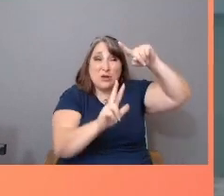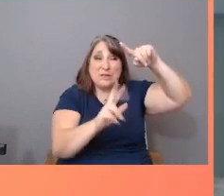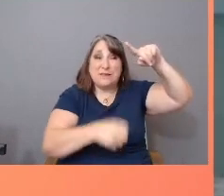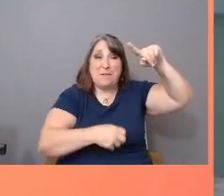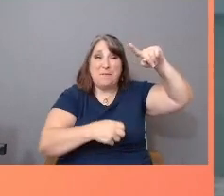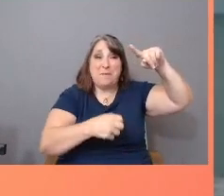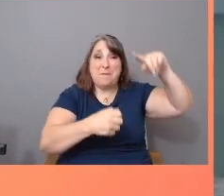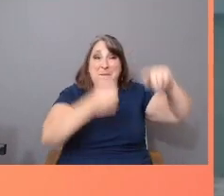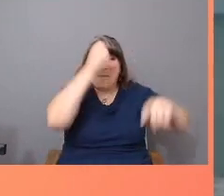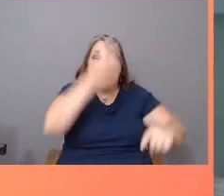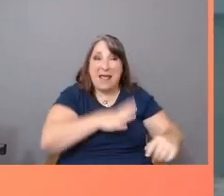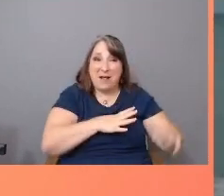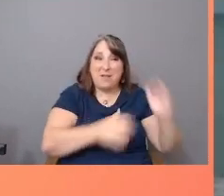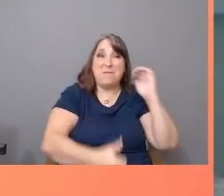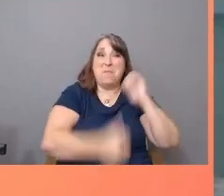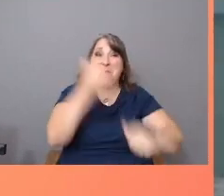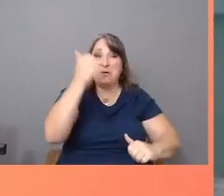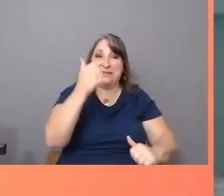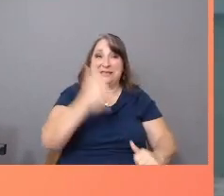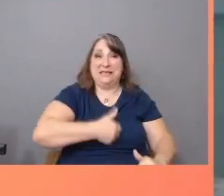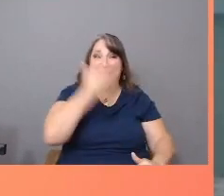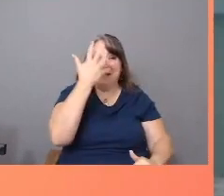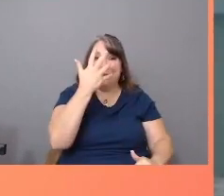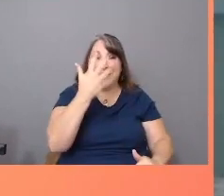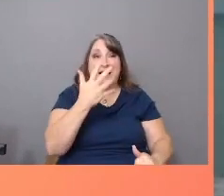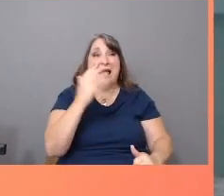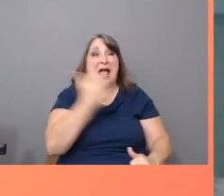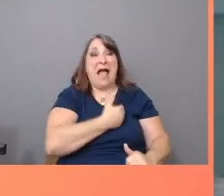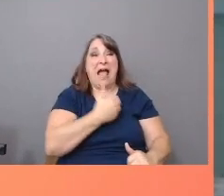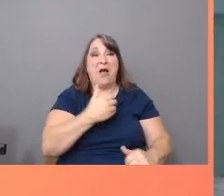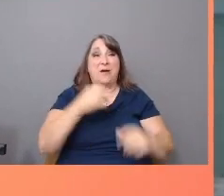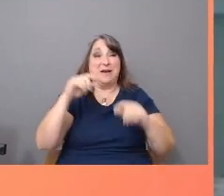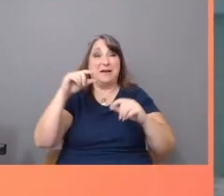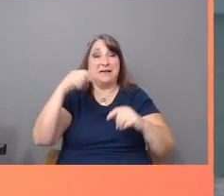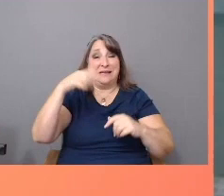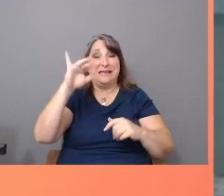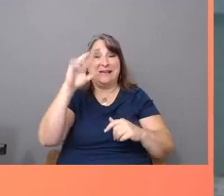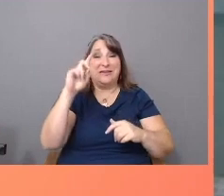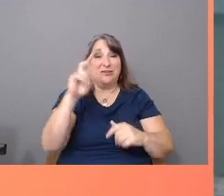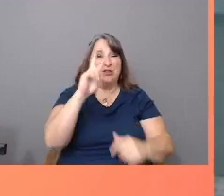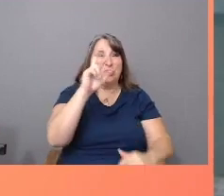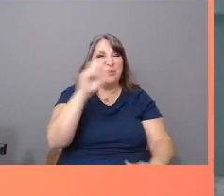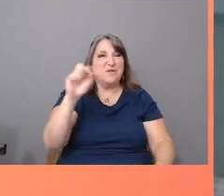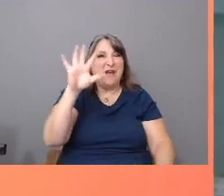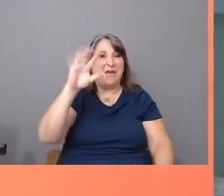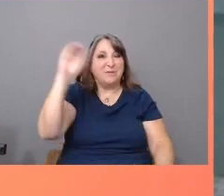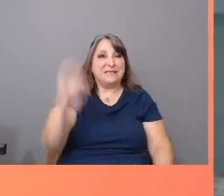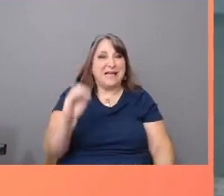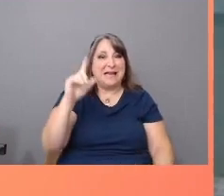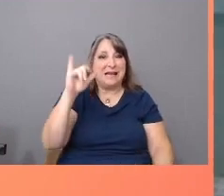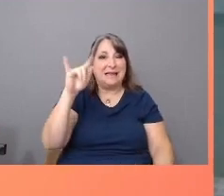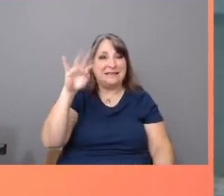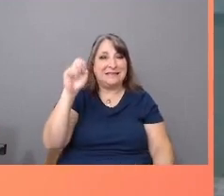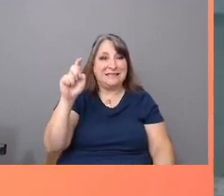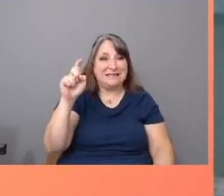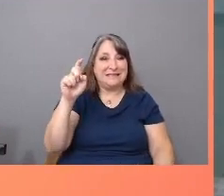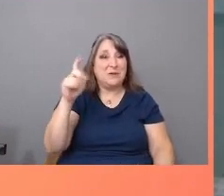Our industry guilds are between 2% and 5% Latinx. We see similarly low statistics from Latinx greenlighters